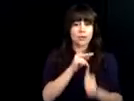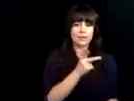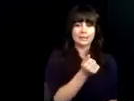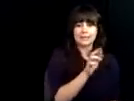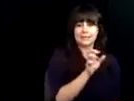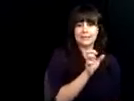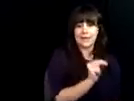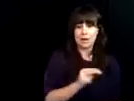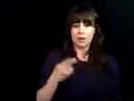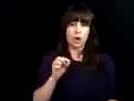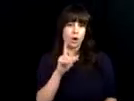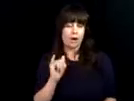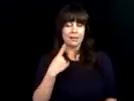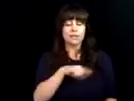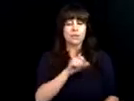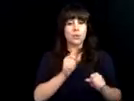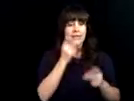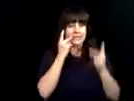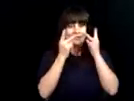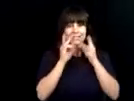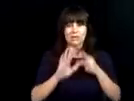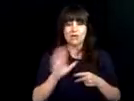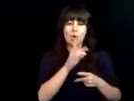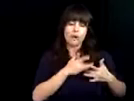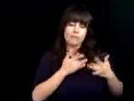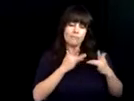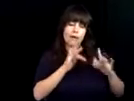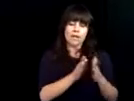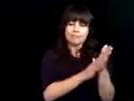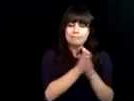for everything you helped us do, to have an amazing staff partnership with